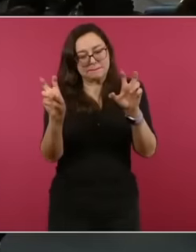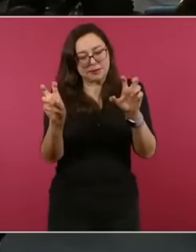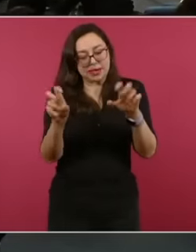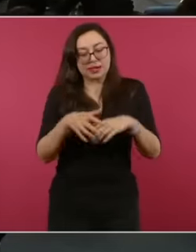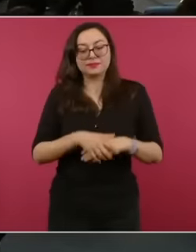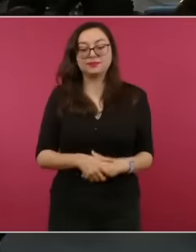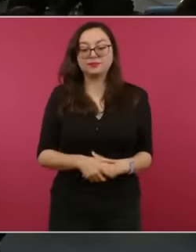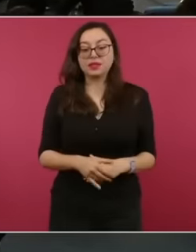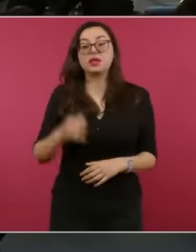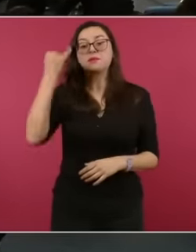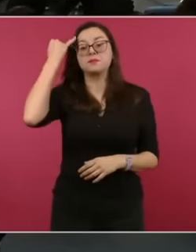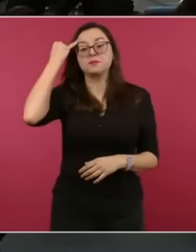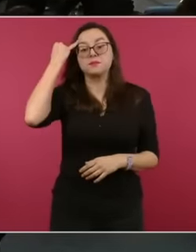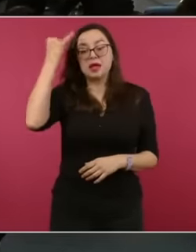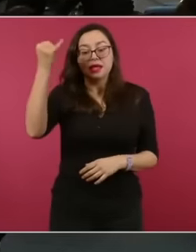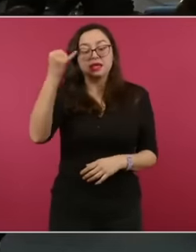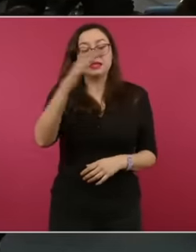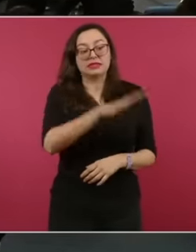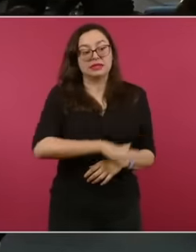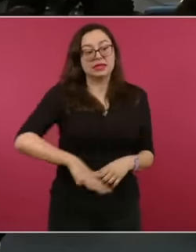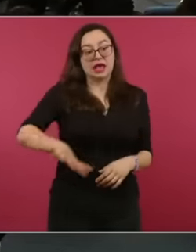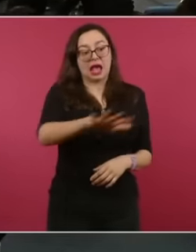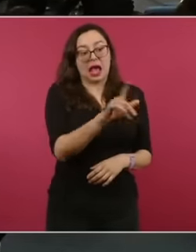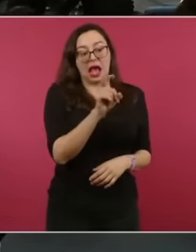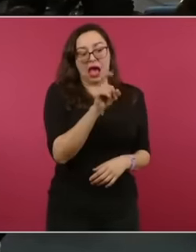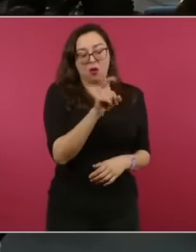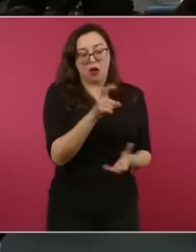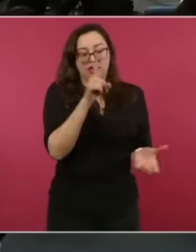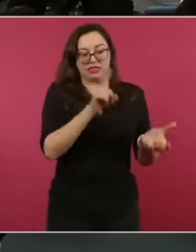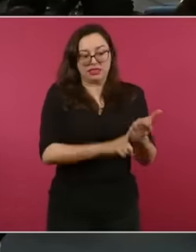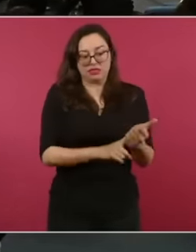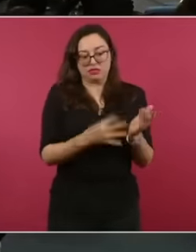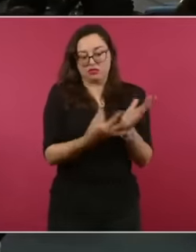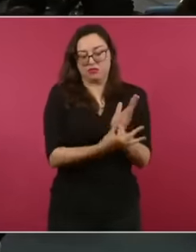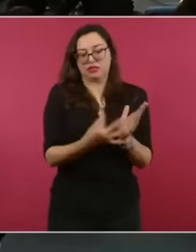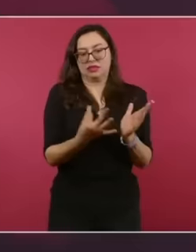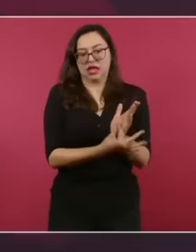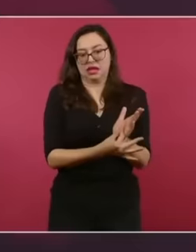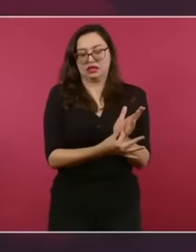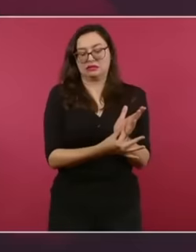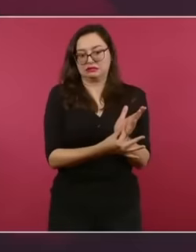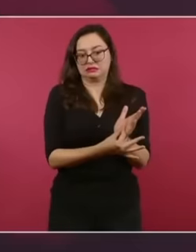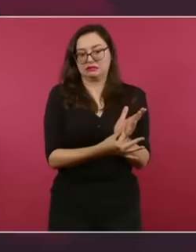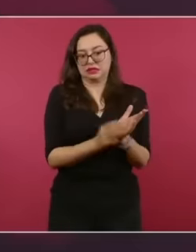city and you know that the water you are drinking was treated to remove Arsenic.